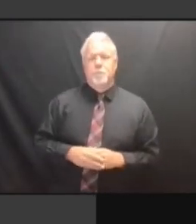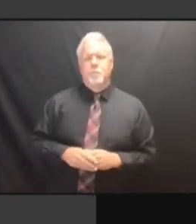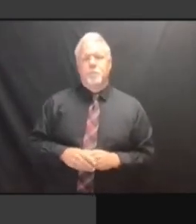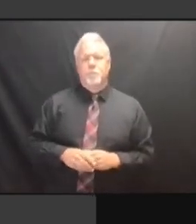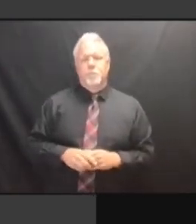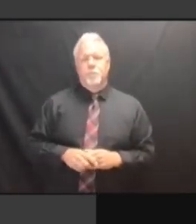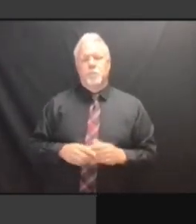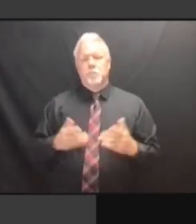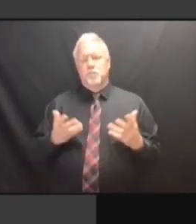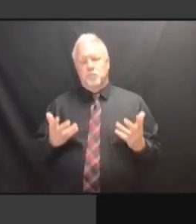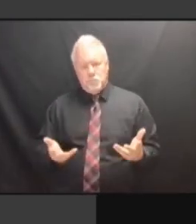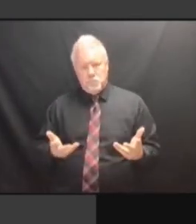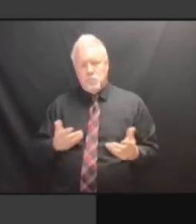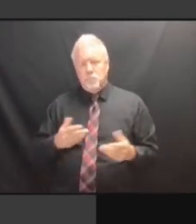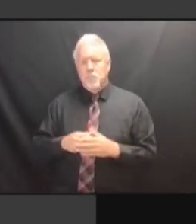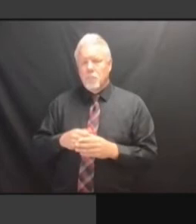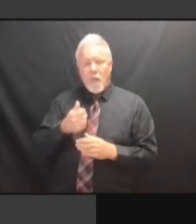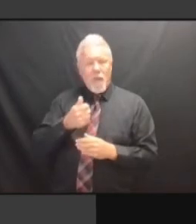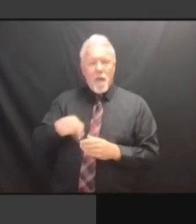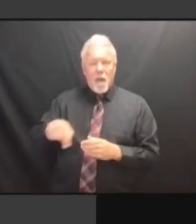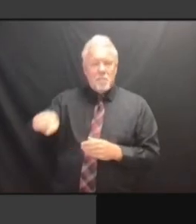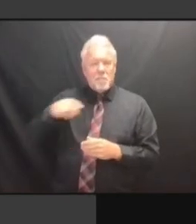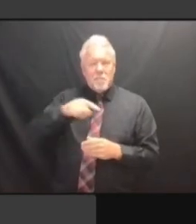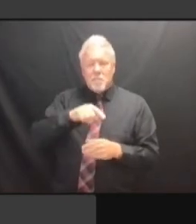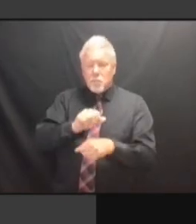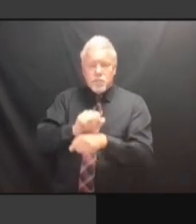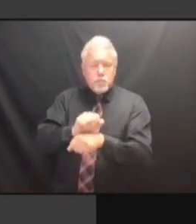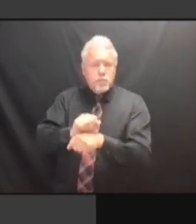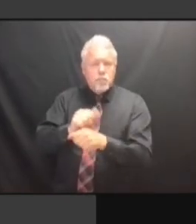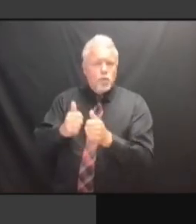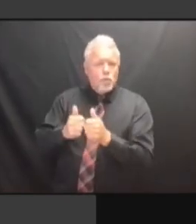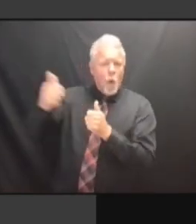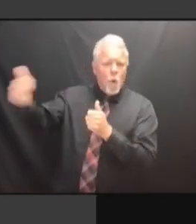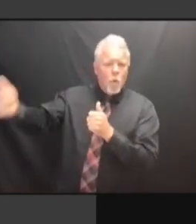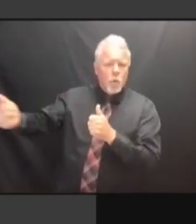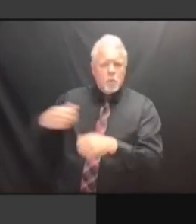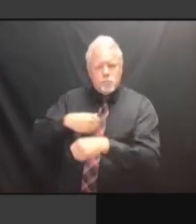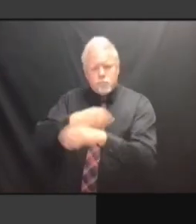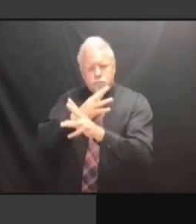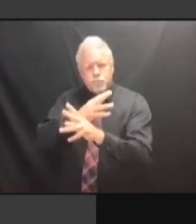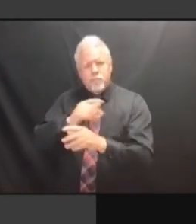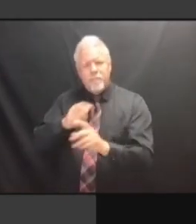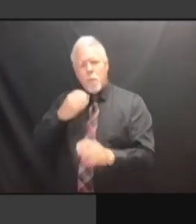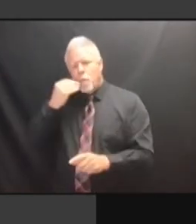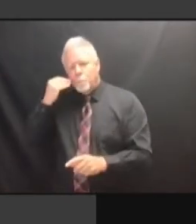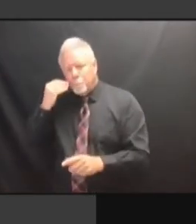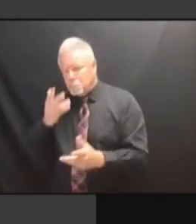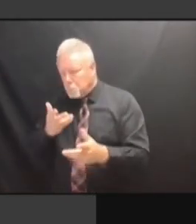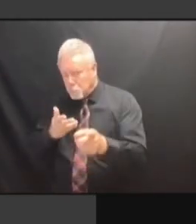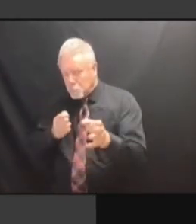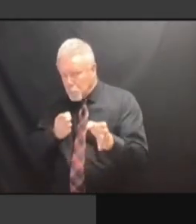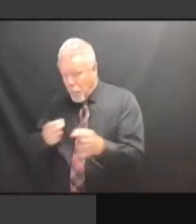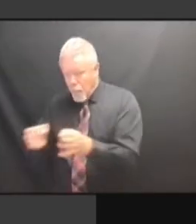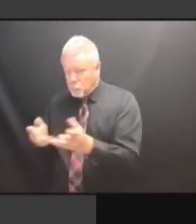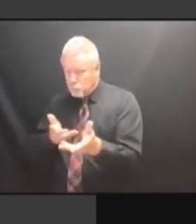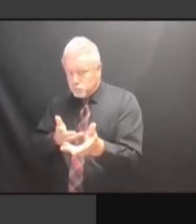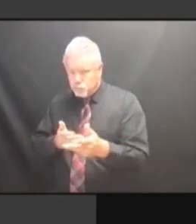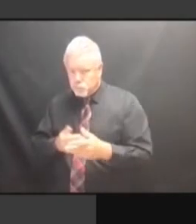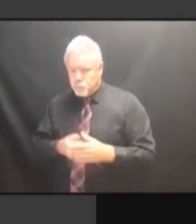TRAINING PROBLEM THAT SHE HAS. >> WELL, WE CONSIDERED TRAINING PROBLEM THAT SHE HAS. >> WELL, WE CONSIDERED IT. WELL, WE CONSIDERED IT. WELL, WE CONSIDERED IT. OUR WELL, WE CONSIDERED IT. OUR BASIC WELL, WE CONSIDERED IT. OUR BASIC PROGRAM WELL, WE CONSIDERED IT. OUR BASIC PROGRAM IS, WELL, WE CONSIDERED IT. OUR BASIC PROGRAM IS, BECAUSE WELL, WE CONSIDERED IT. OUR BASIC PROGRAM IS, BECAUSE OF OUR BASIC PROGRAM IS, BECAUSE OF OUR BASIC PROGRAM IS, BECAUSE OF THE OUR BASIC PROGRAM IS, BECAUSE OF THE ARTIFACTS OUR BASIC PROGRAM IS, BECAUSE OF THE ARTIFACTS THAT OUR BASIC PROGRAM IS, BECAUSE OF THE ARTIFACTS THAT HAVE OUR BASIC PROGRAM IS, BECAUSE OF THE ARTIFACTS THAT HAVE TO OUR BASIC PROGRAM IS, BECAUSE OF THE ARTIFACTS THAT HAVE TO GET THE ARTIFACTS THAT HAVE TO GET THE ARTIFACTS THAT HAVE TO GET FILED THE ARTIFACTS THAT HAVE TO GET FILED HERE THE ARTIFACTS THAT HAVE TO GET FILED HERE AND